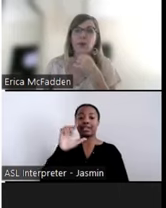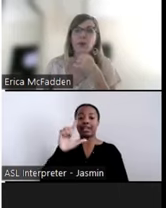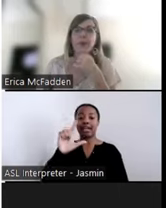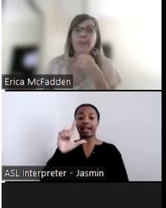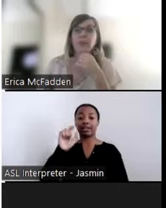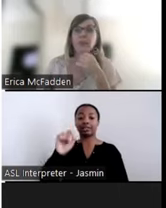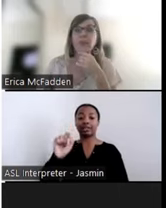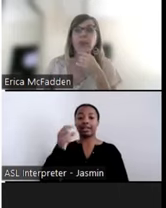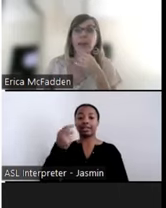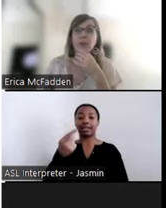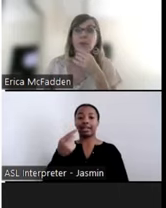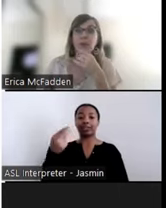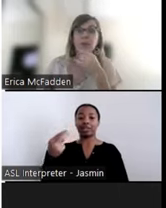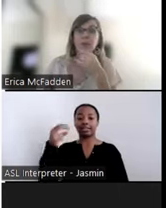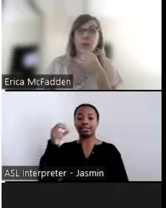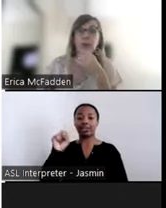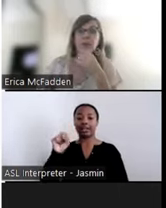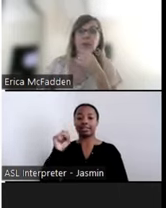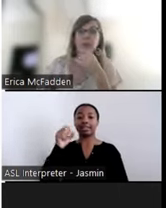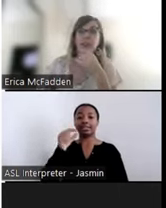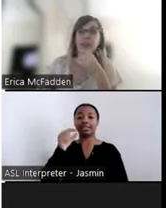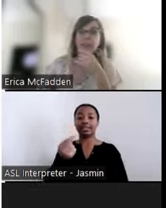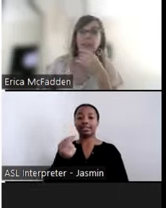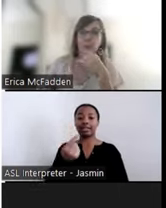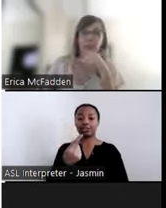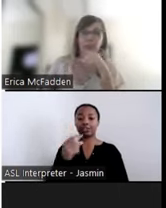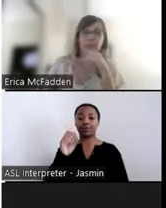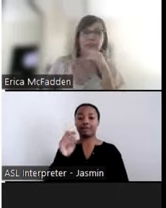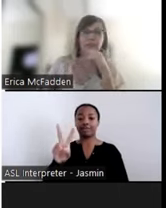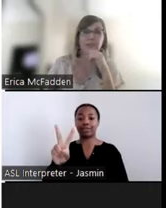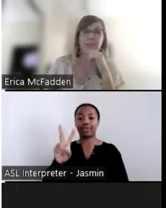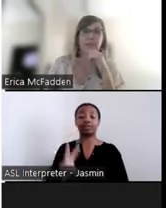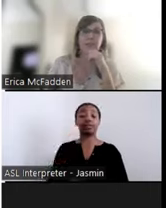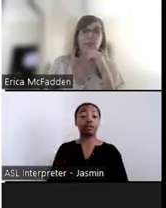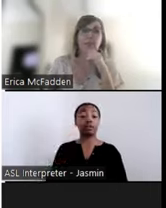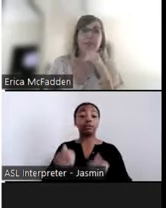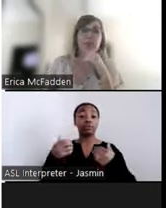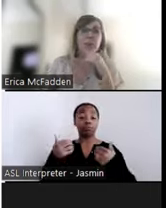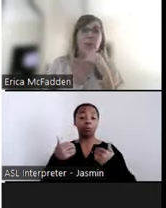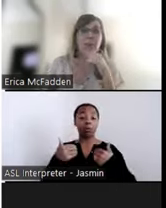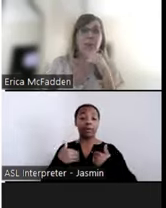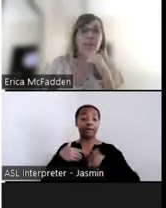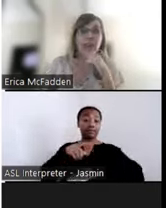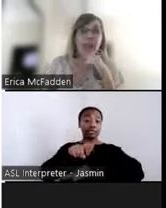We did reserve time to address your questions at the end as well. You can use the